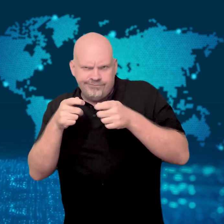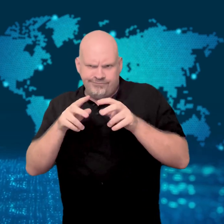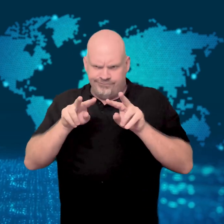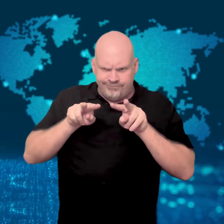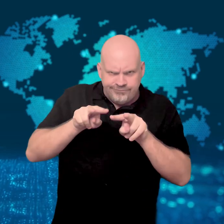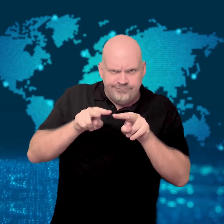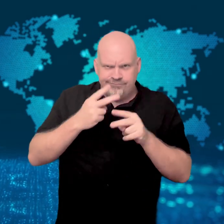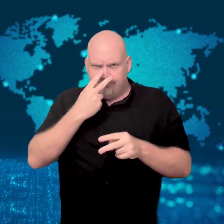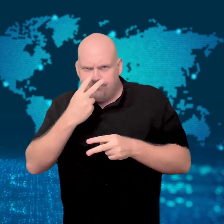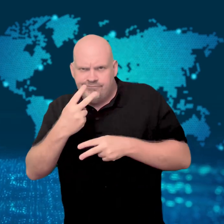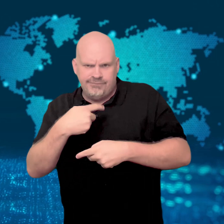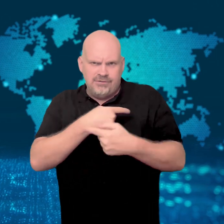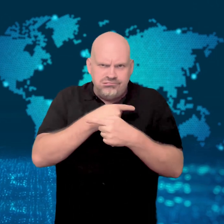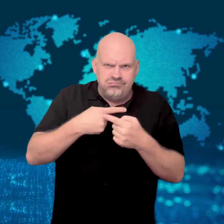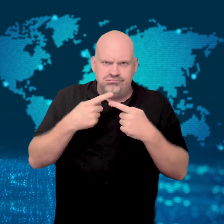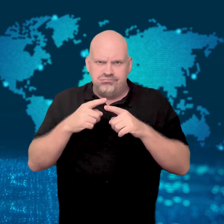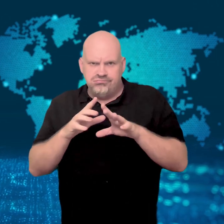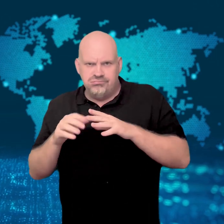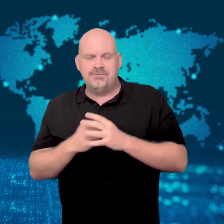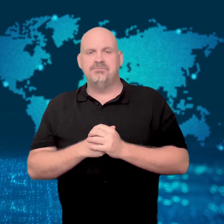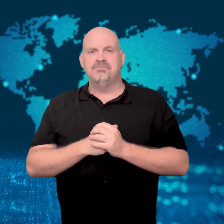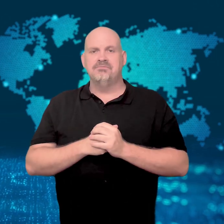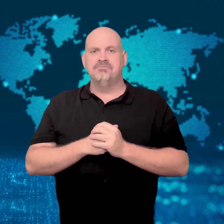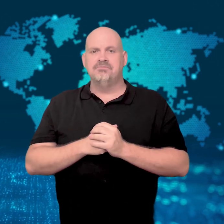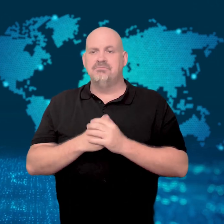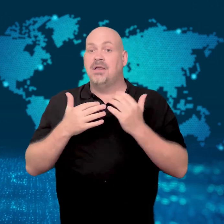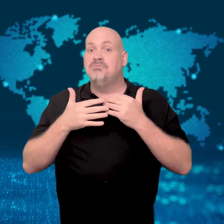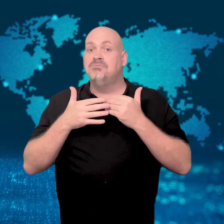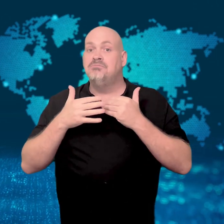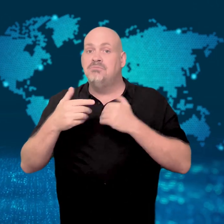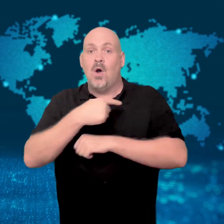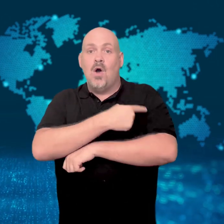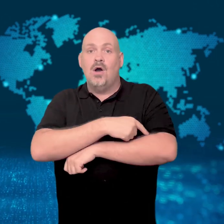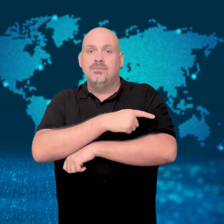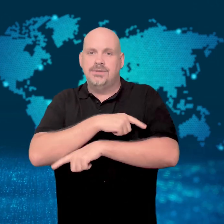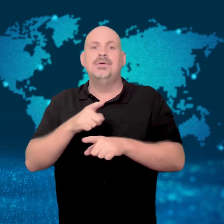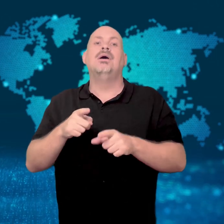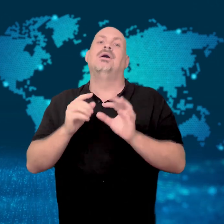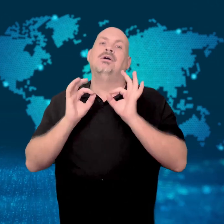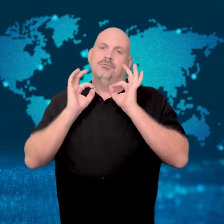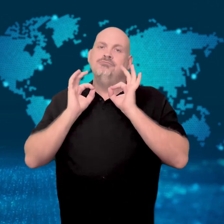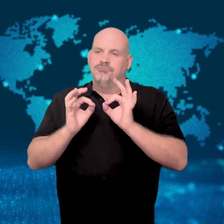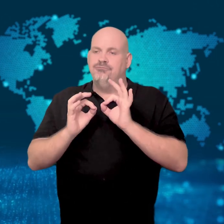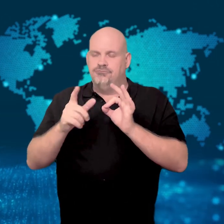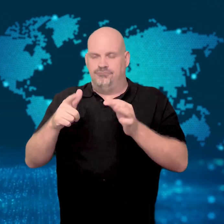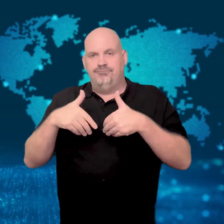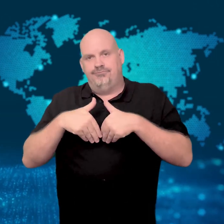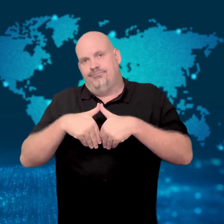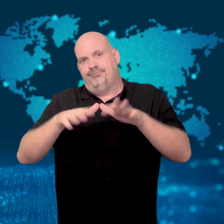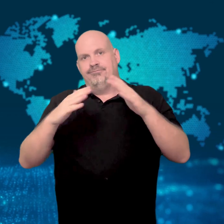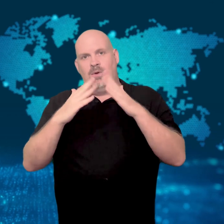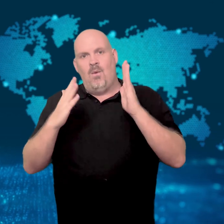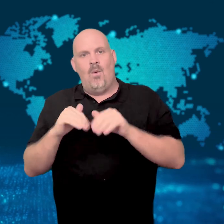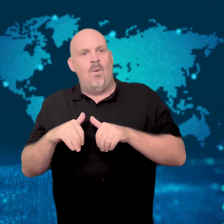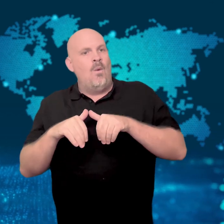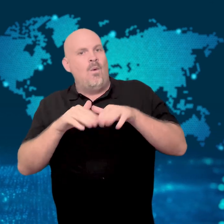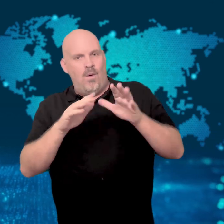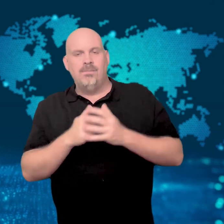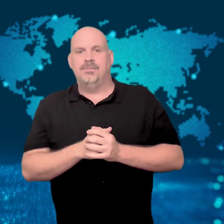He was discharged from the hospital after receiving a vaccine for rabies.